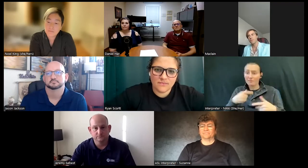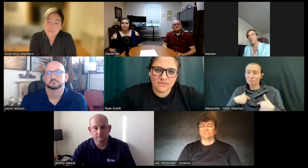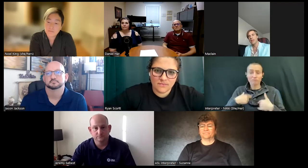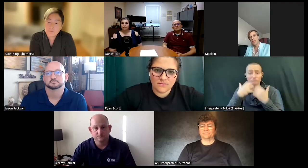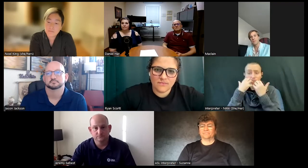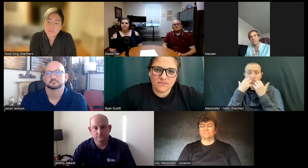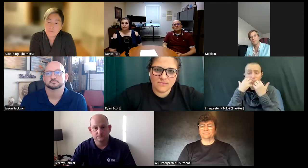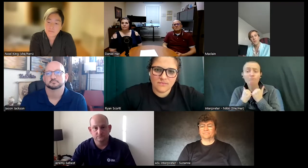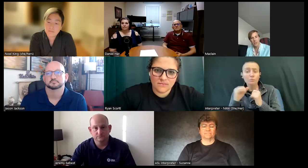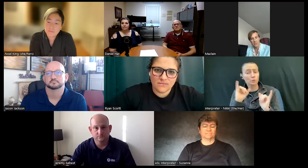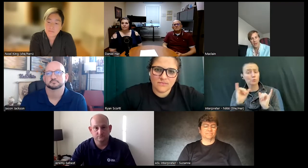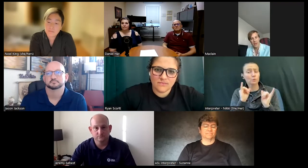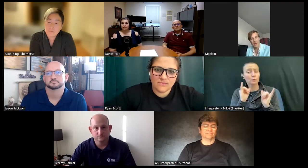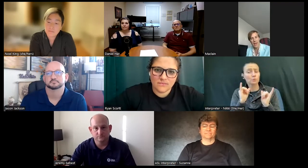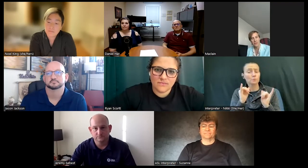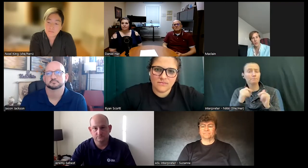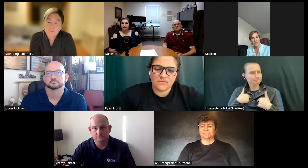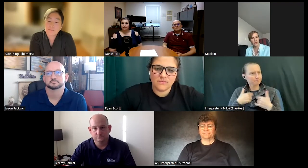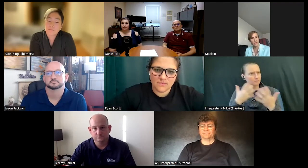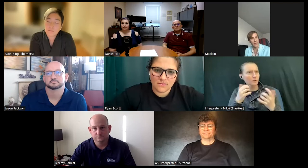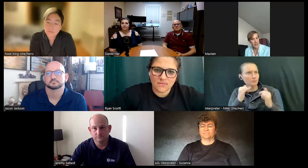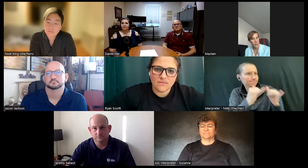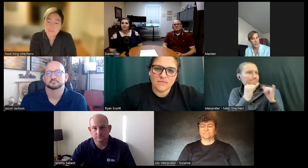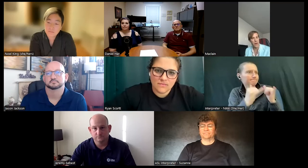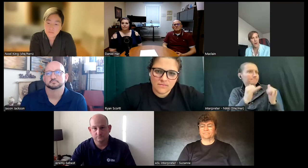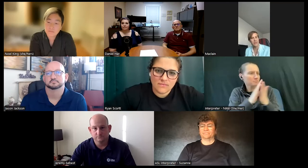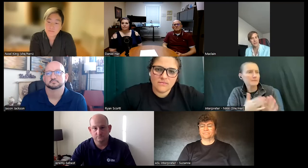um it made me want to be like that too I just couldn't find out what that was and